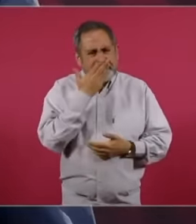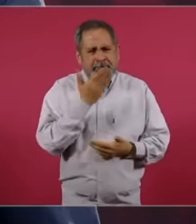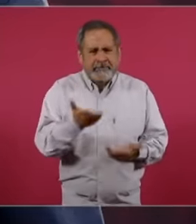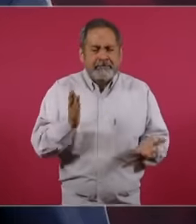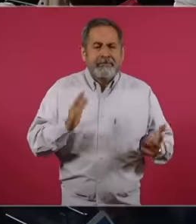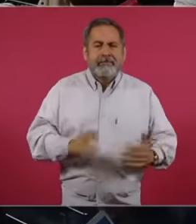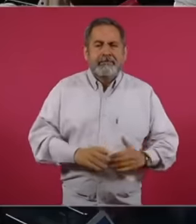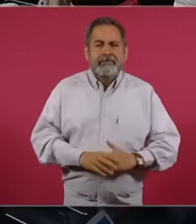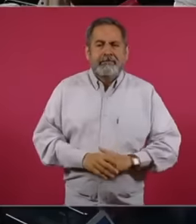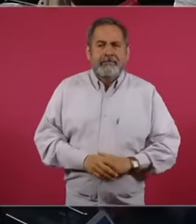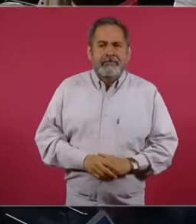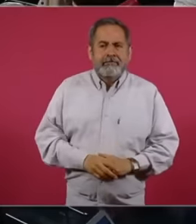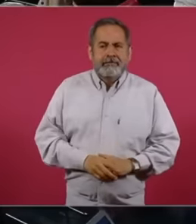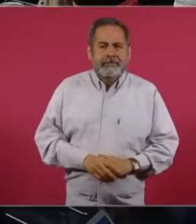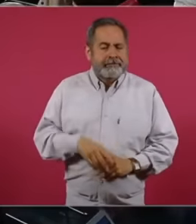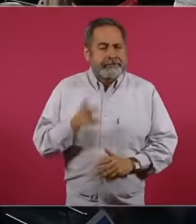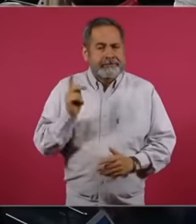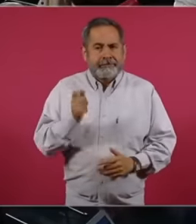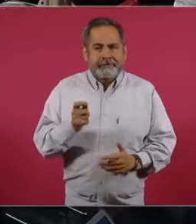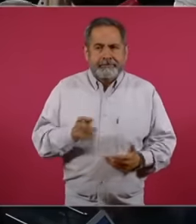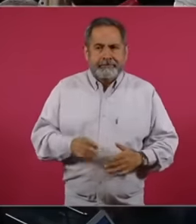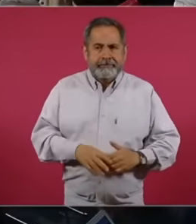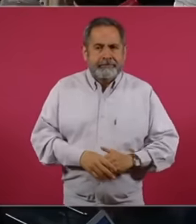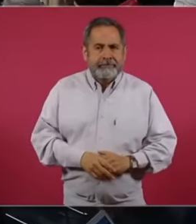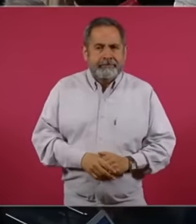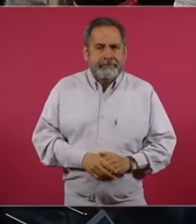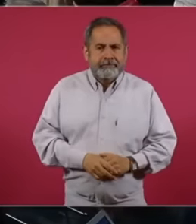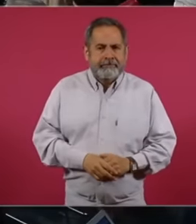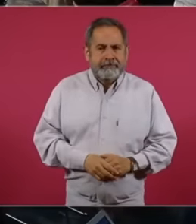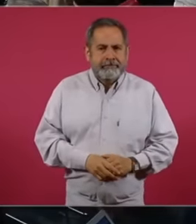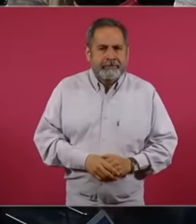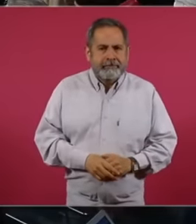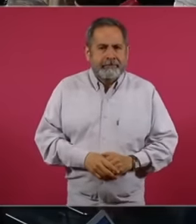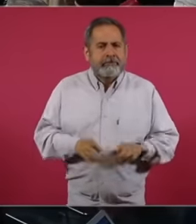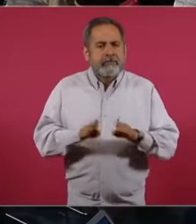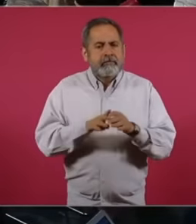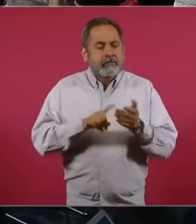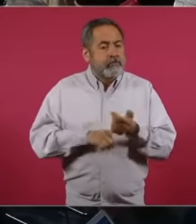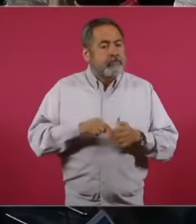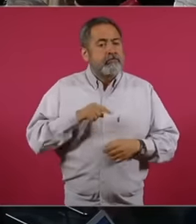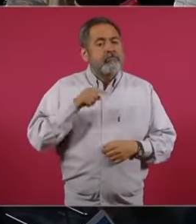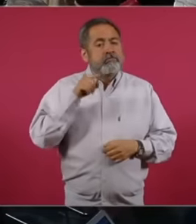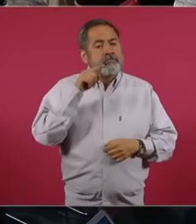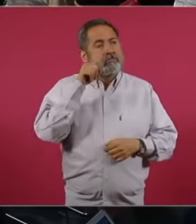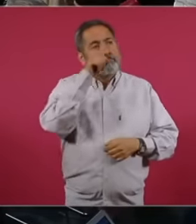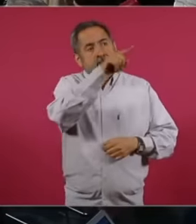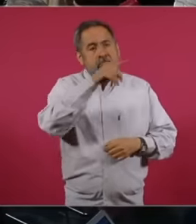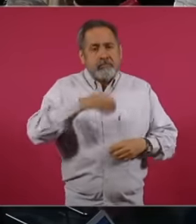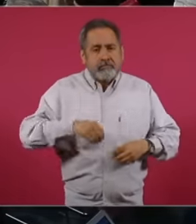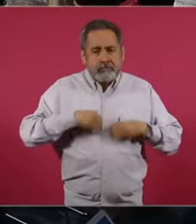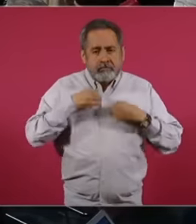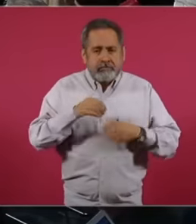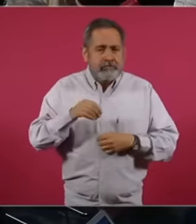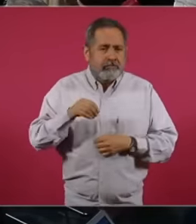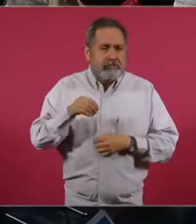In addition, 40 million